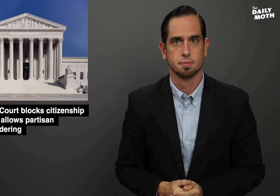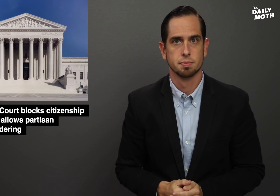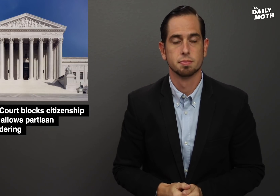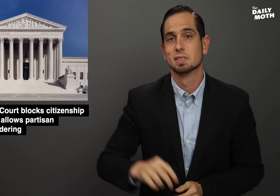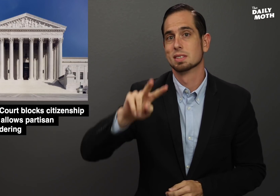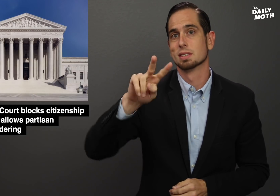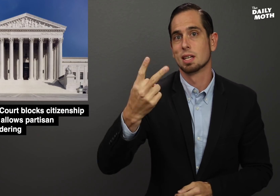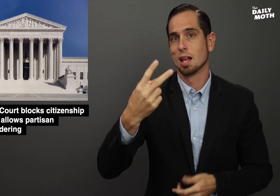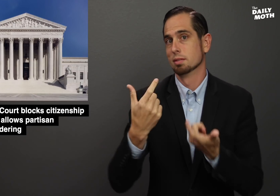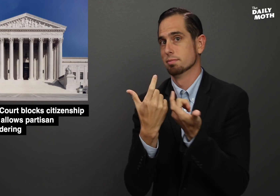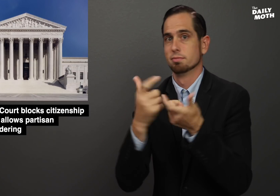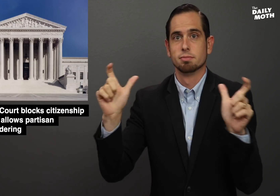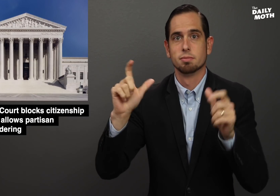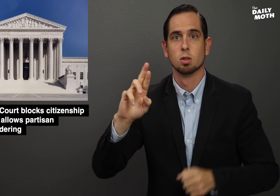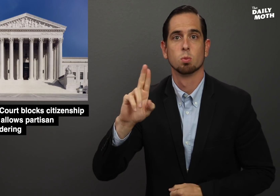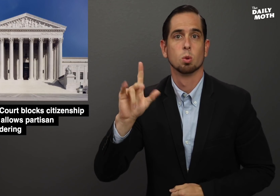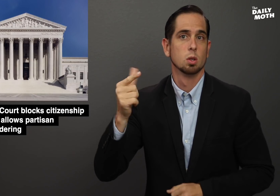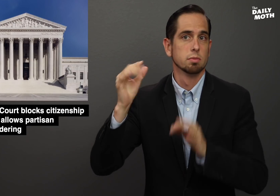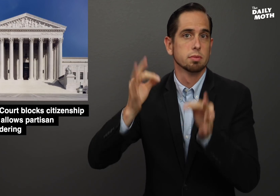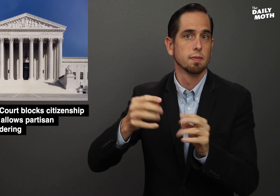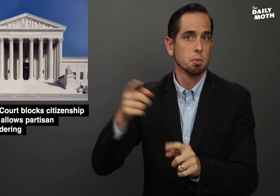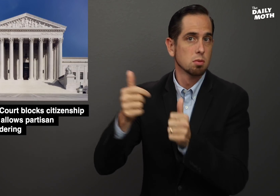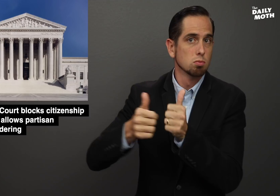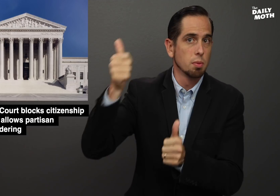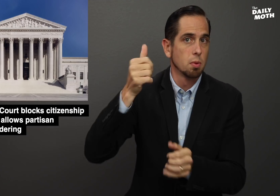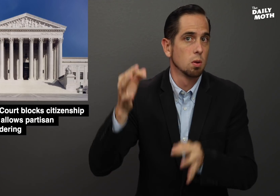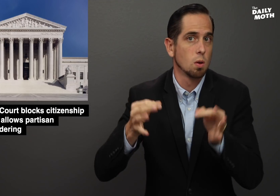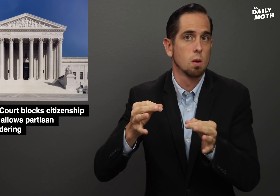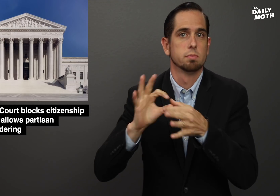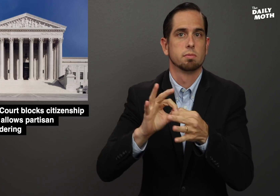The second major ruling from the Supreme Court is on